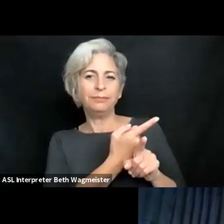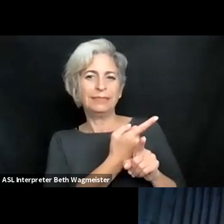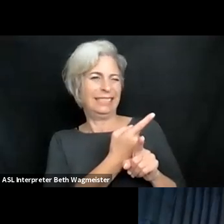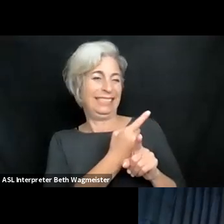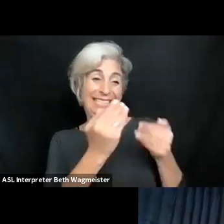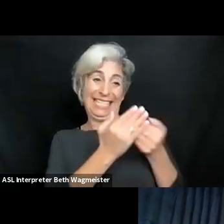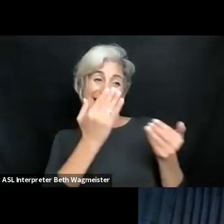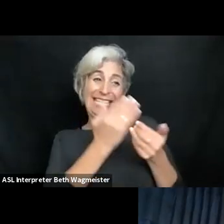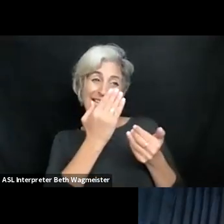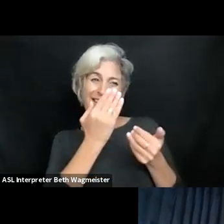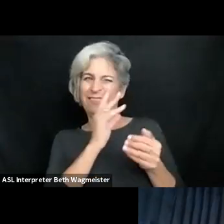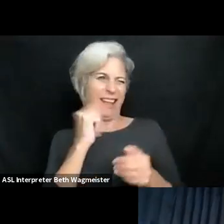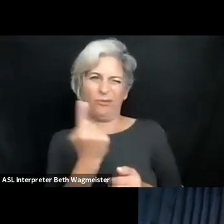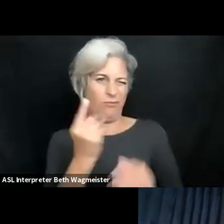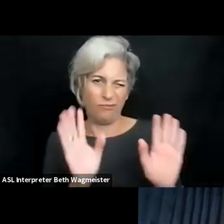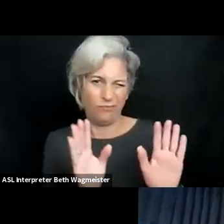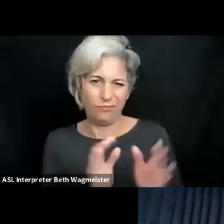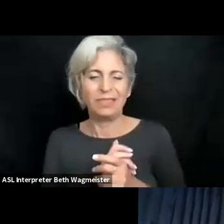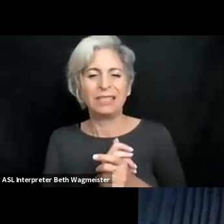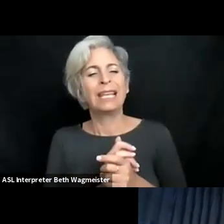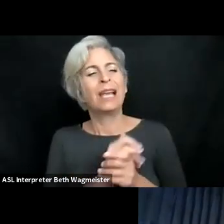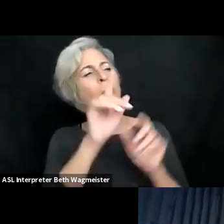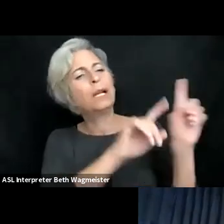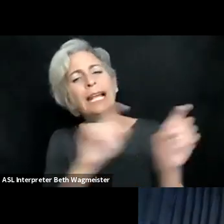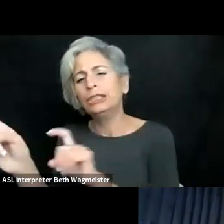So okay, programs, we have to design them.